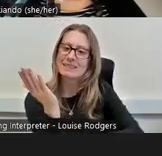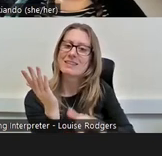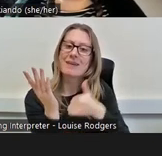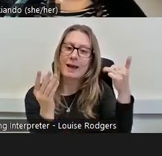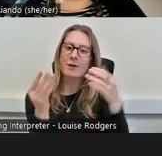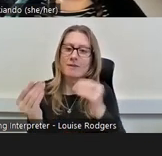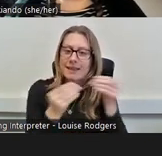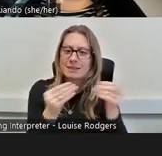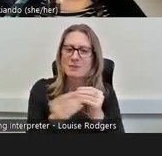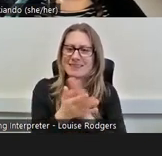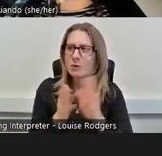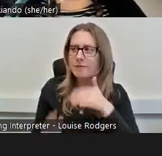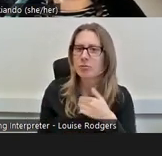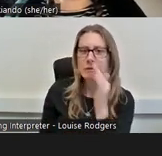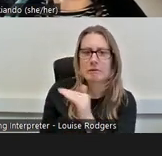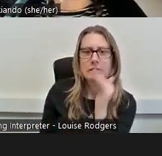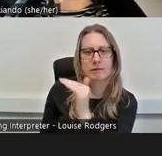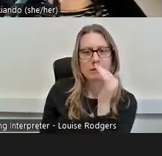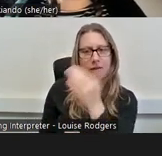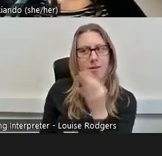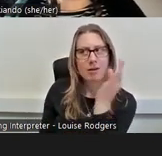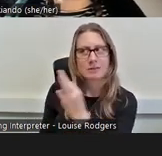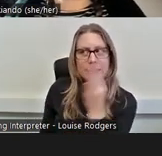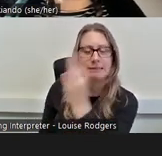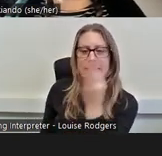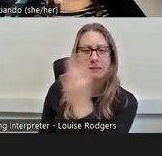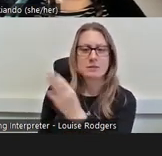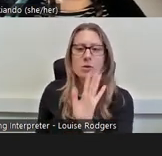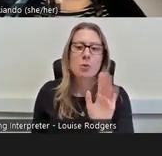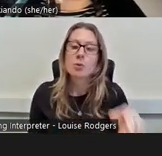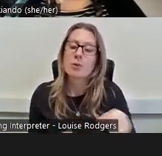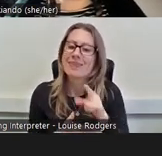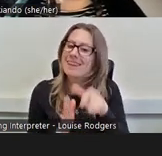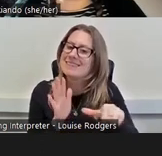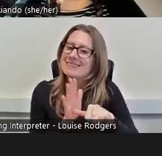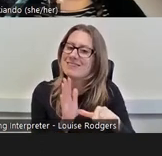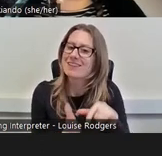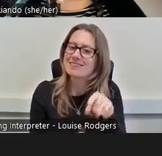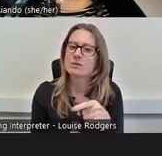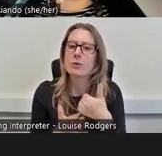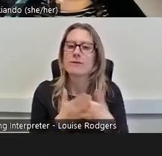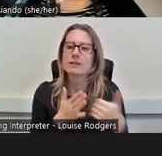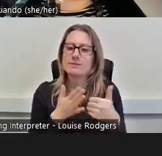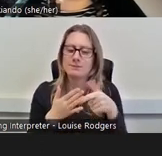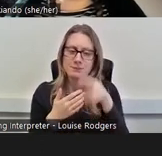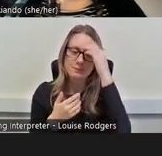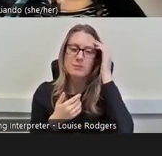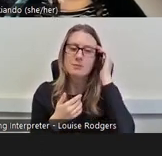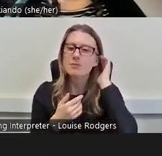not having to ask you, okay? That's a difficult thing often, is to be put in a position where